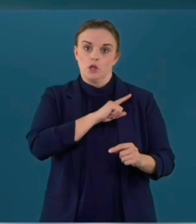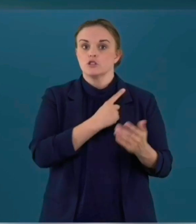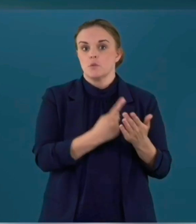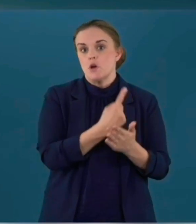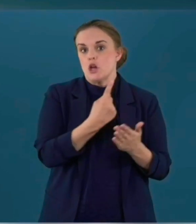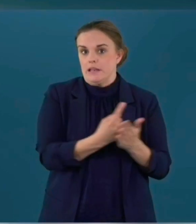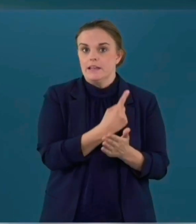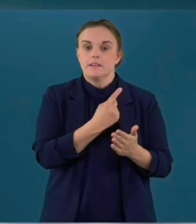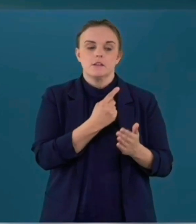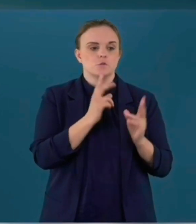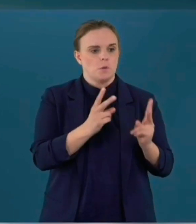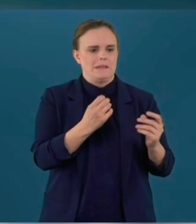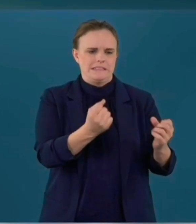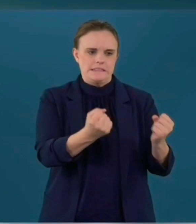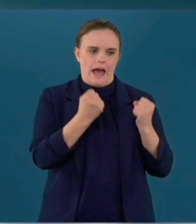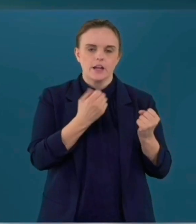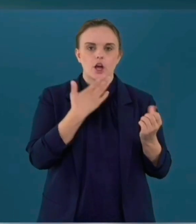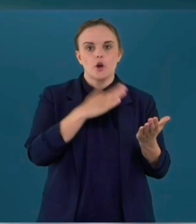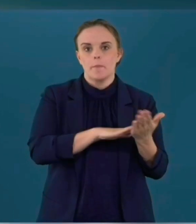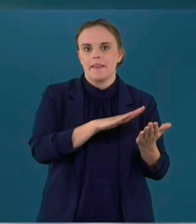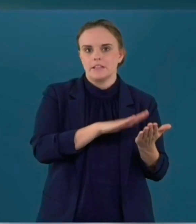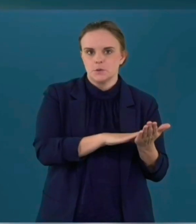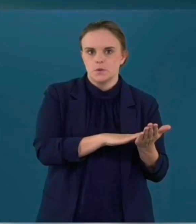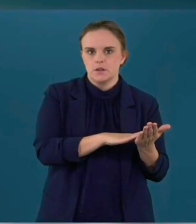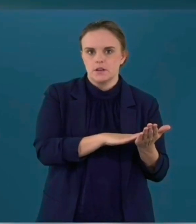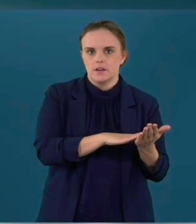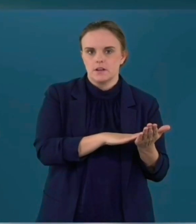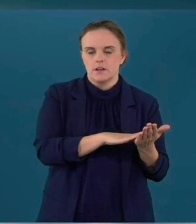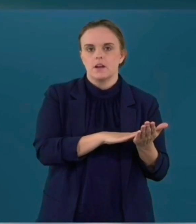that we don't use the word shall because in shall in Swedish means that there is